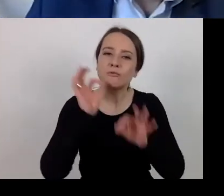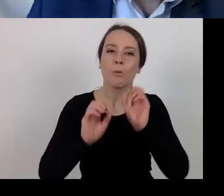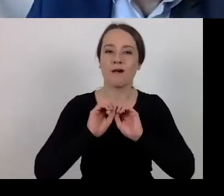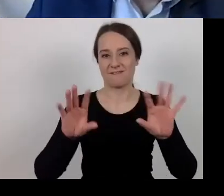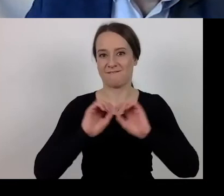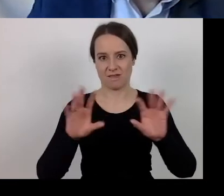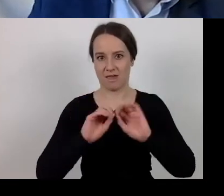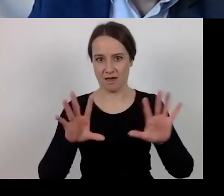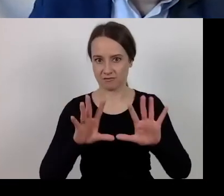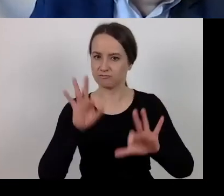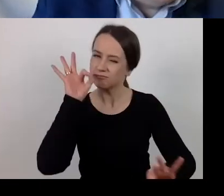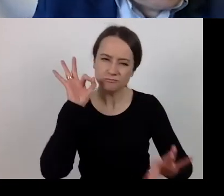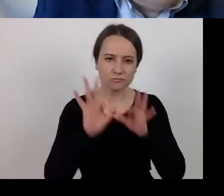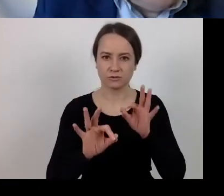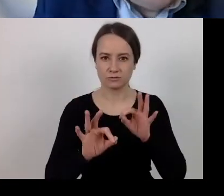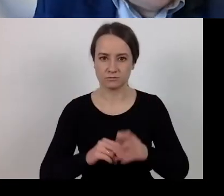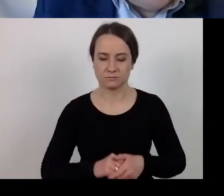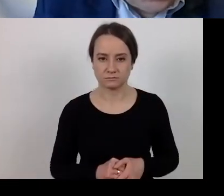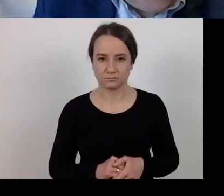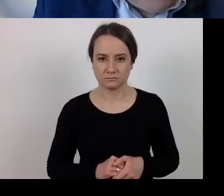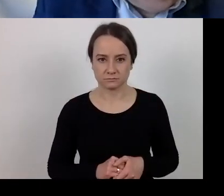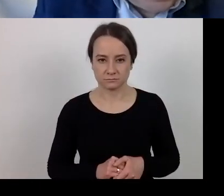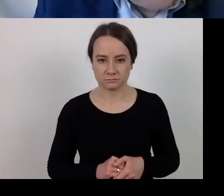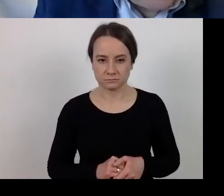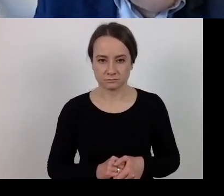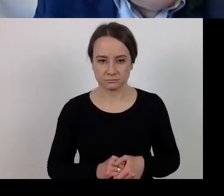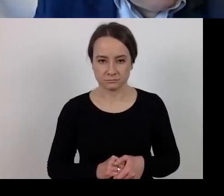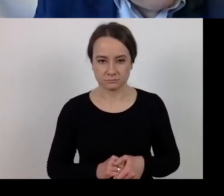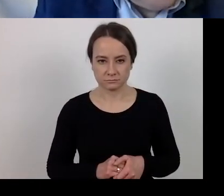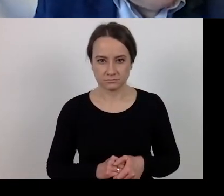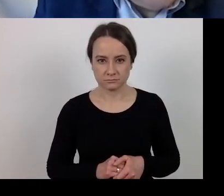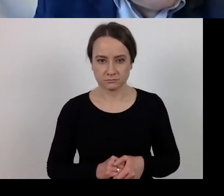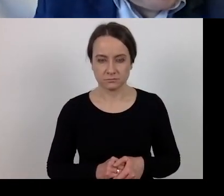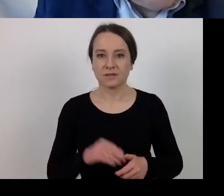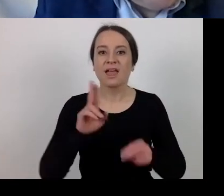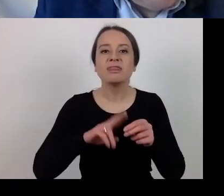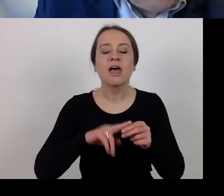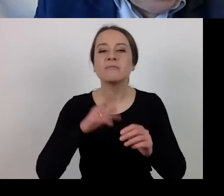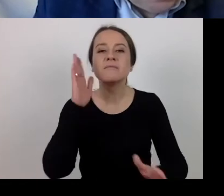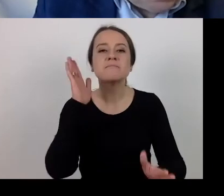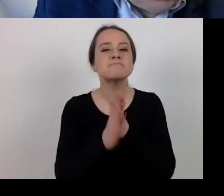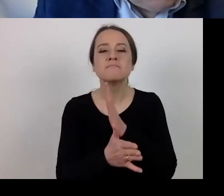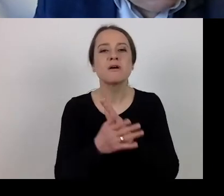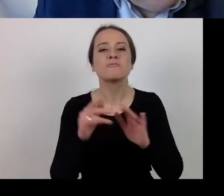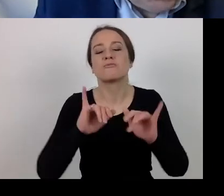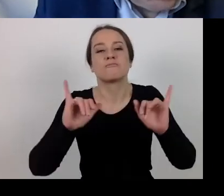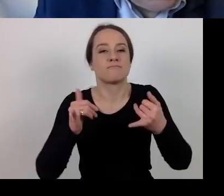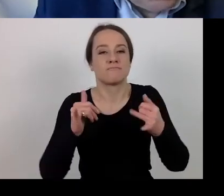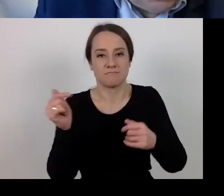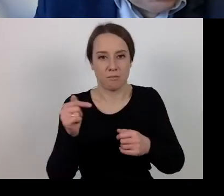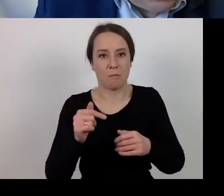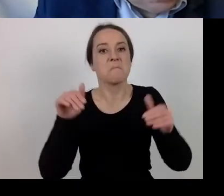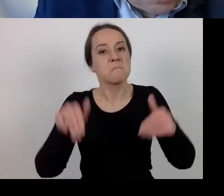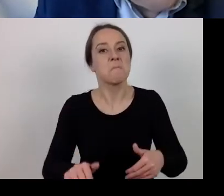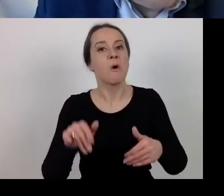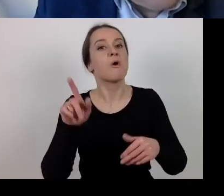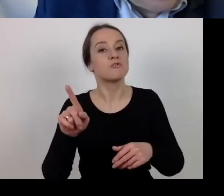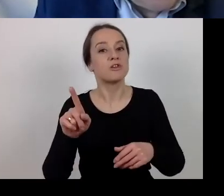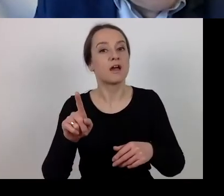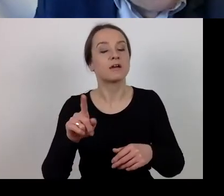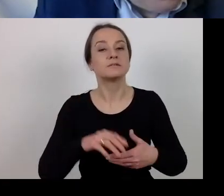Some deadlines can only be moved by means of amending the agreement